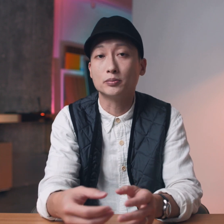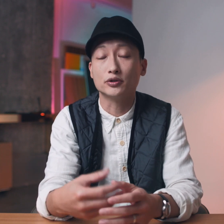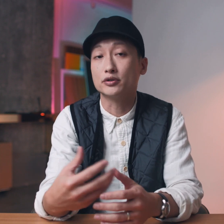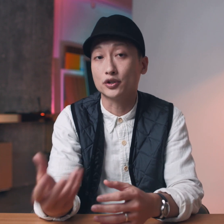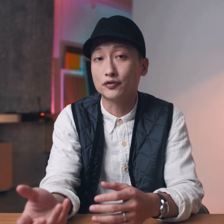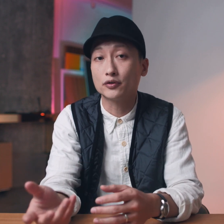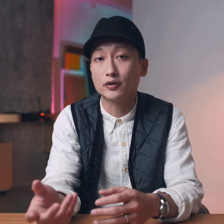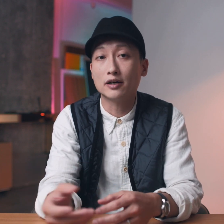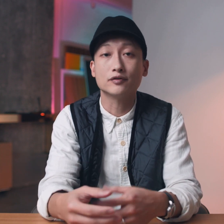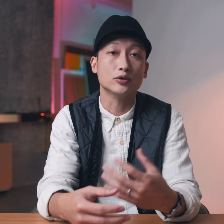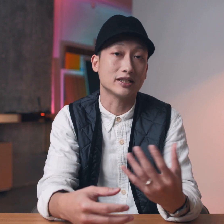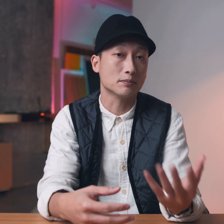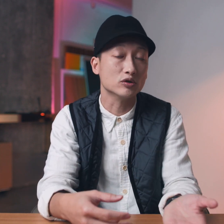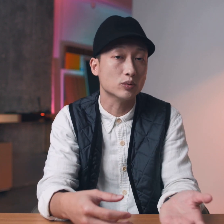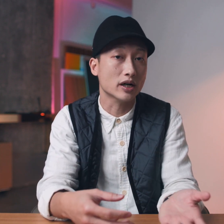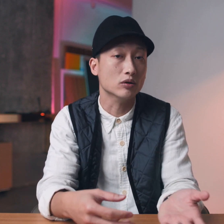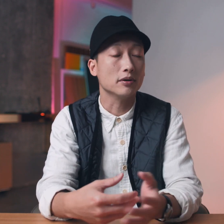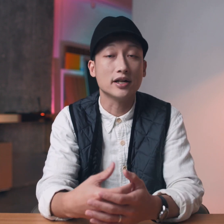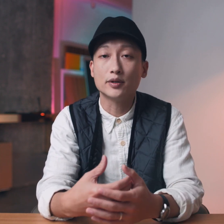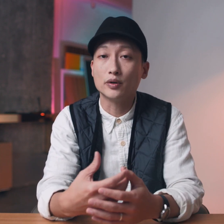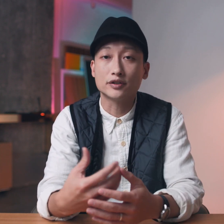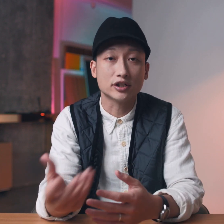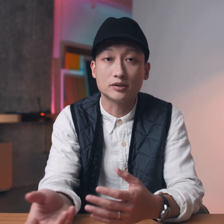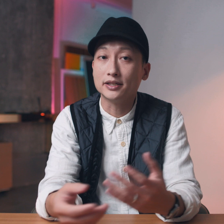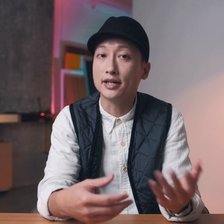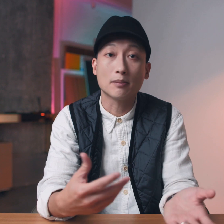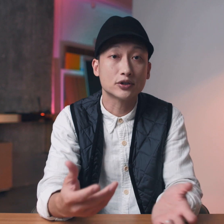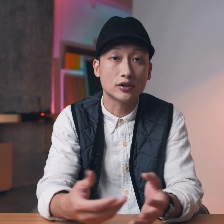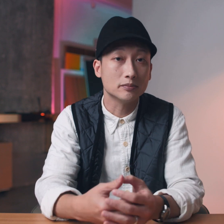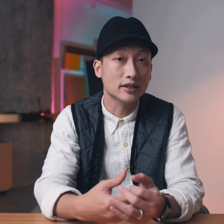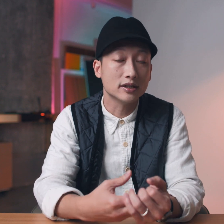to produce a good photograph to expose well played with shutter speed and aperture a bit